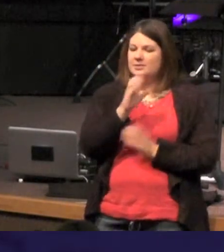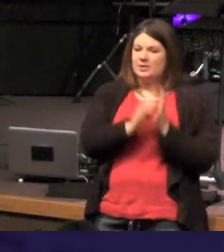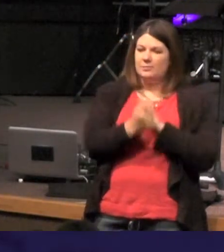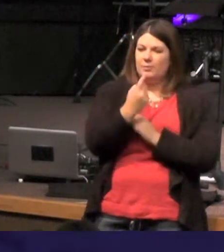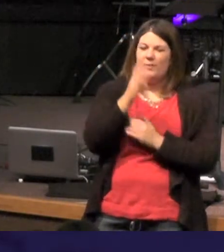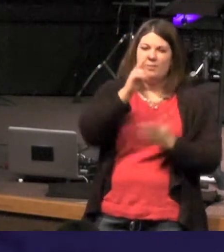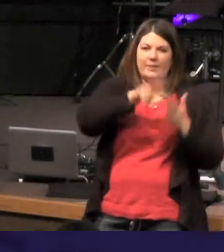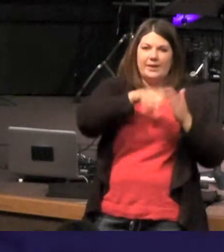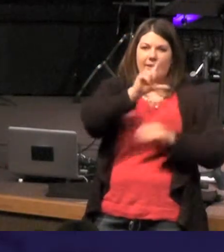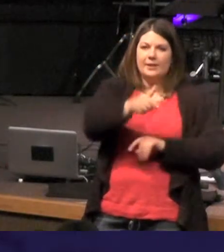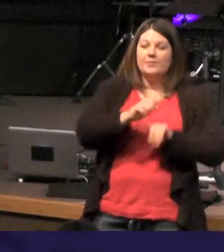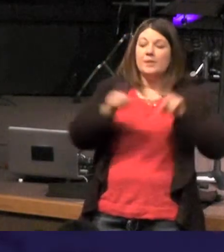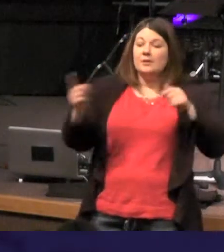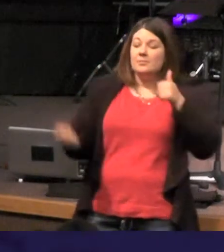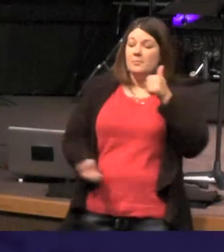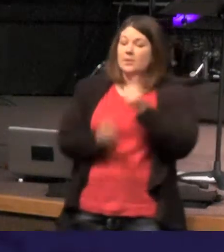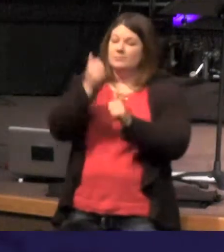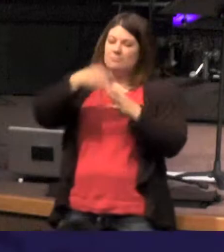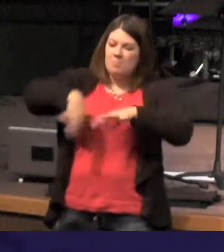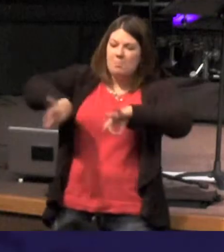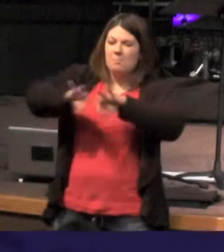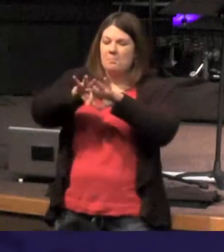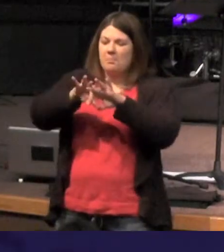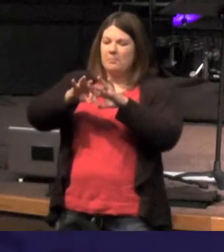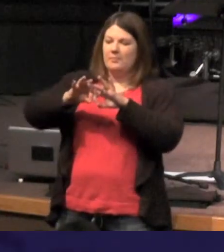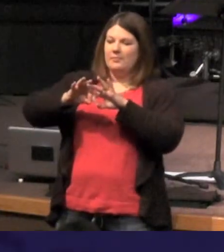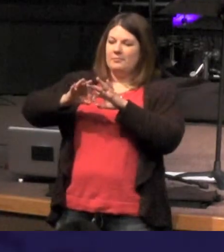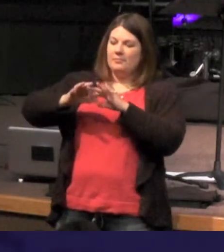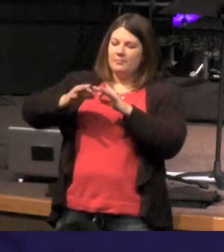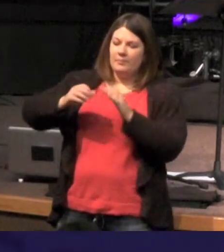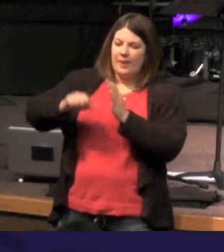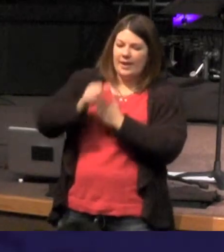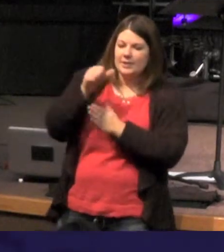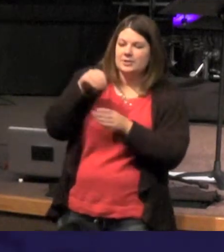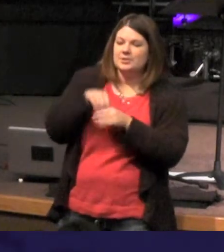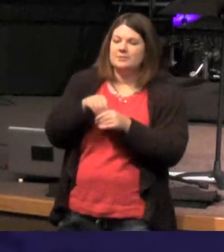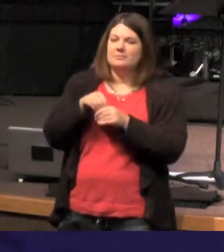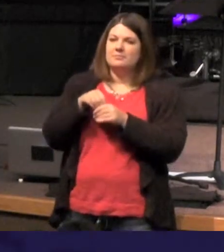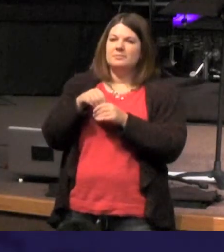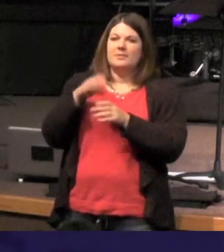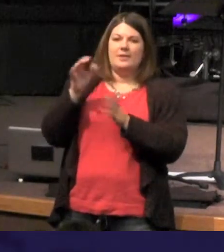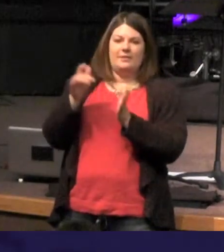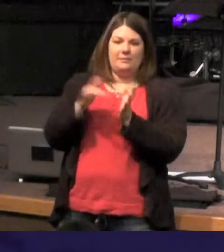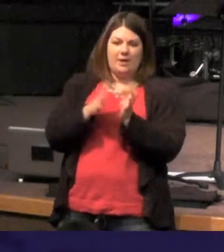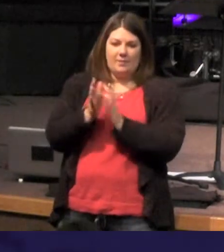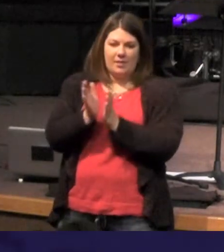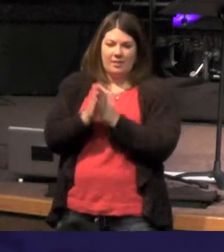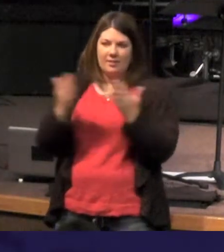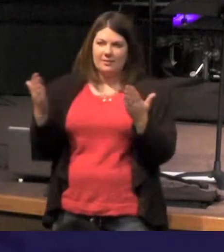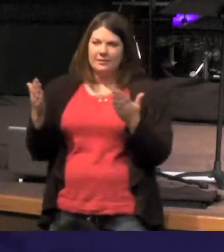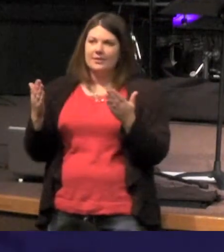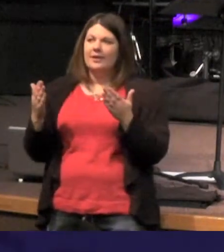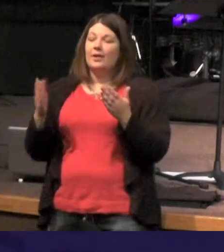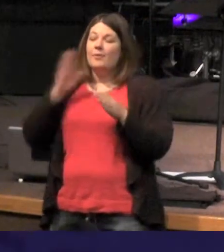the most profound page in Scripture because it declares who Jesus really it's going to explain the mystery